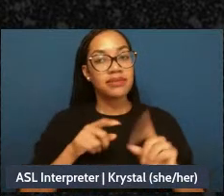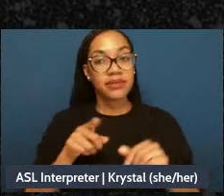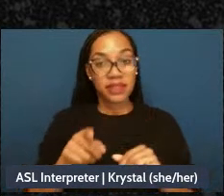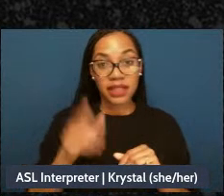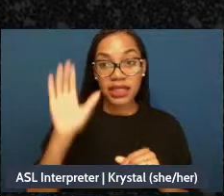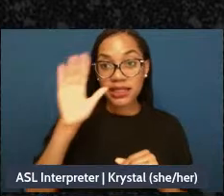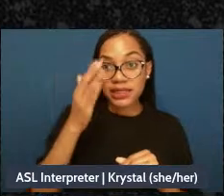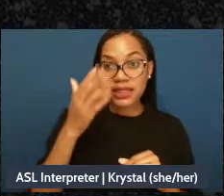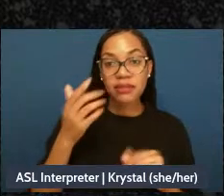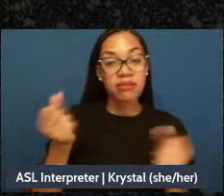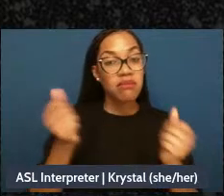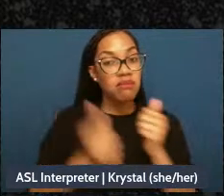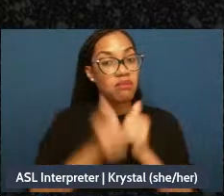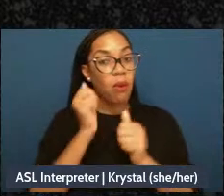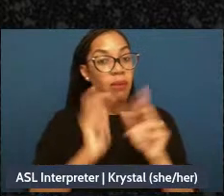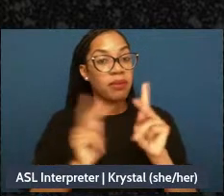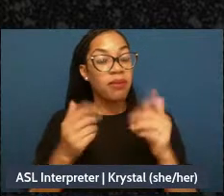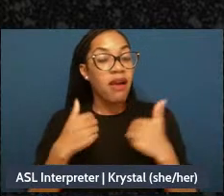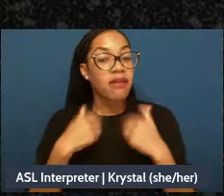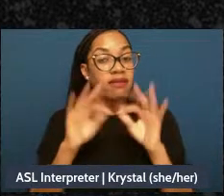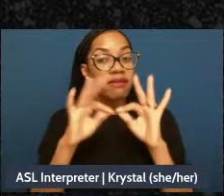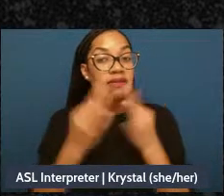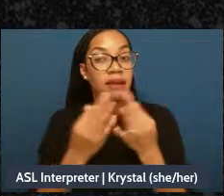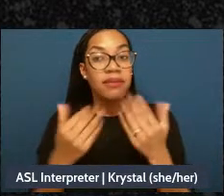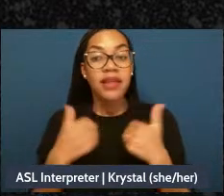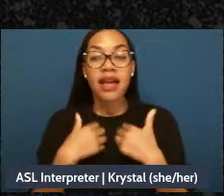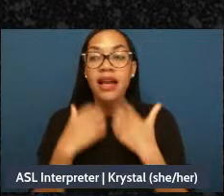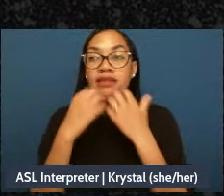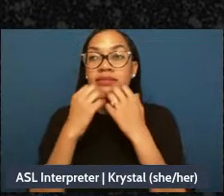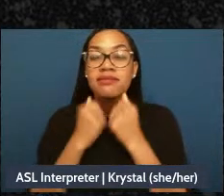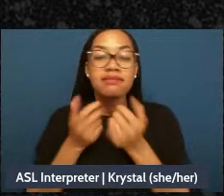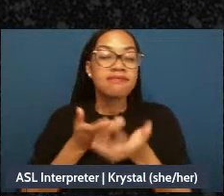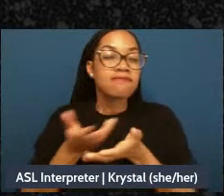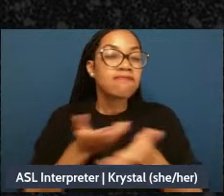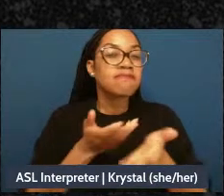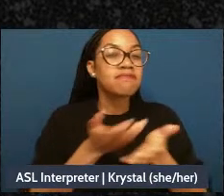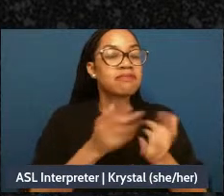it comes down to it, Mary doesn't have her needs met, her core needs met, and-and she's not being